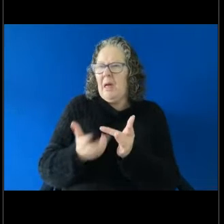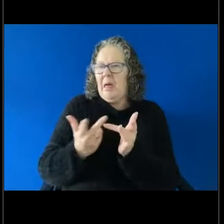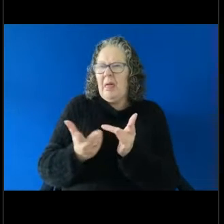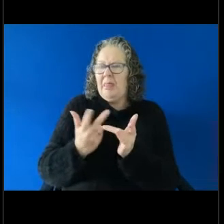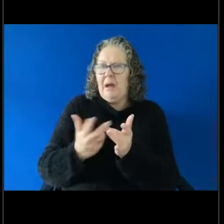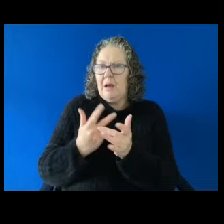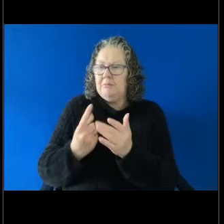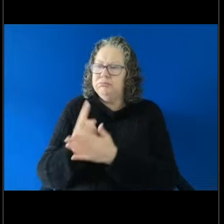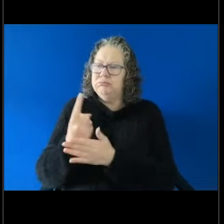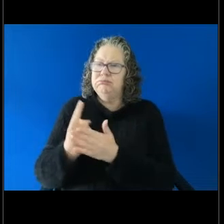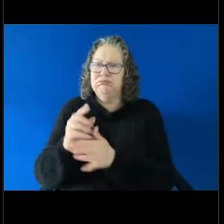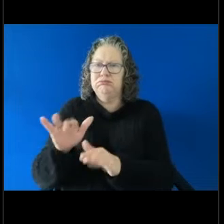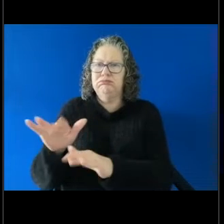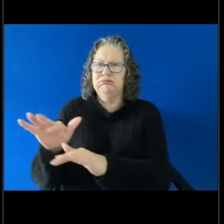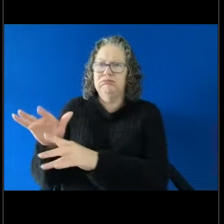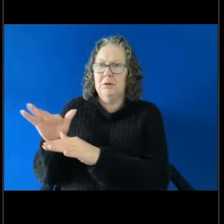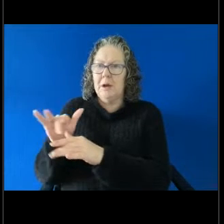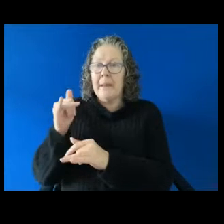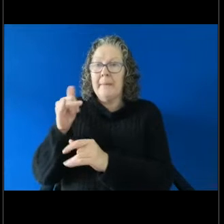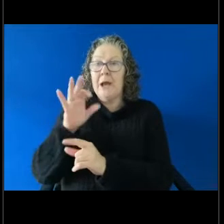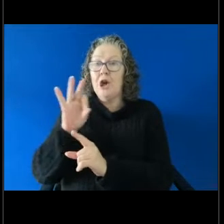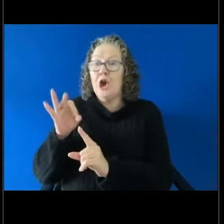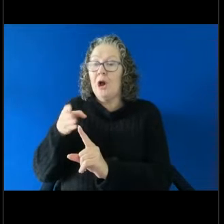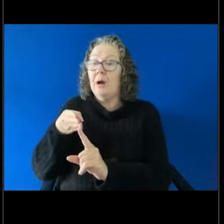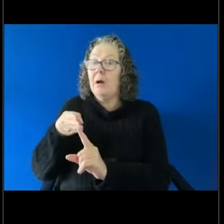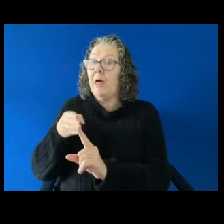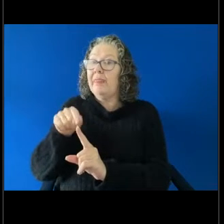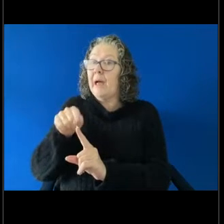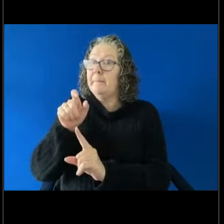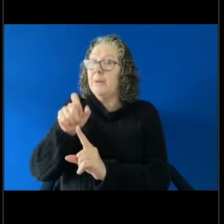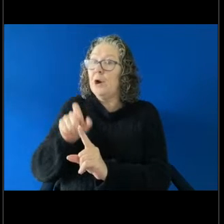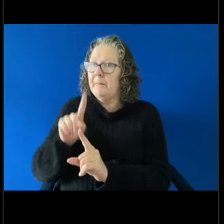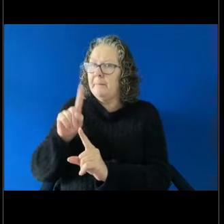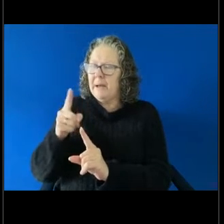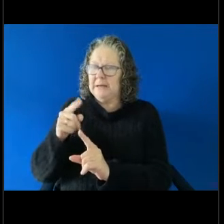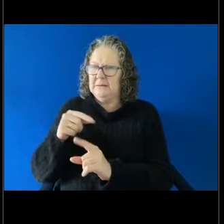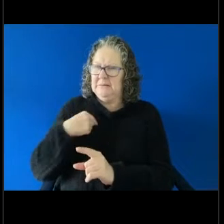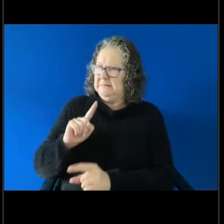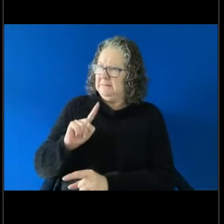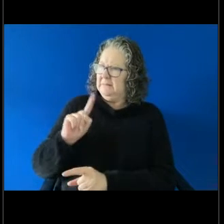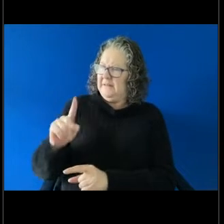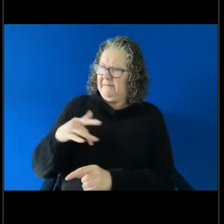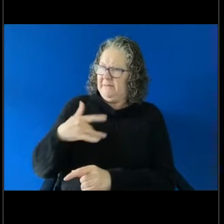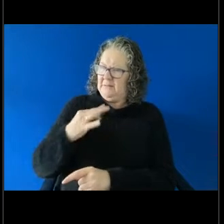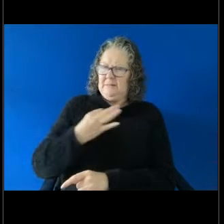directed at a person but makes it a very difficult workplace to be in because of that person's sex.